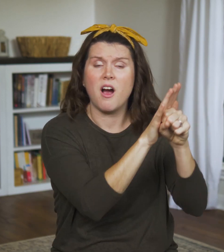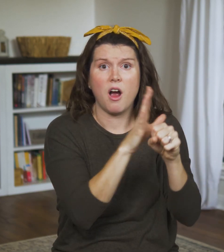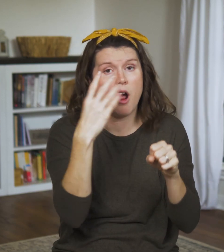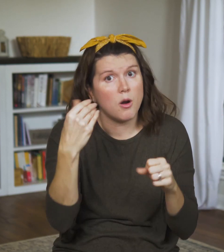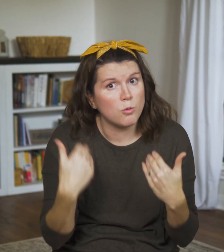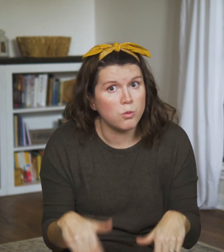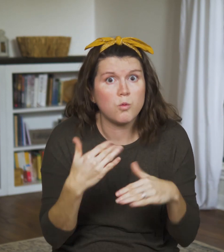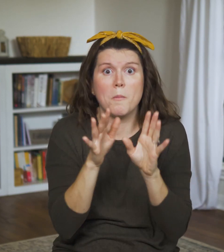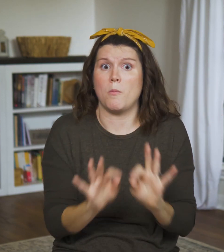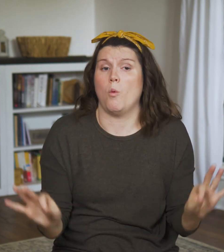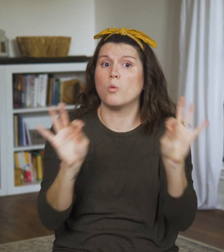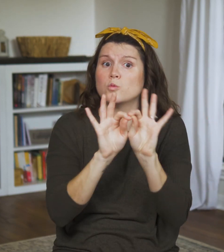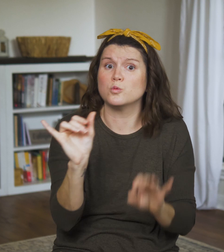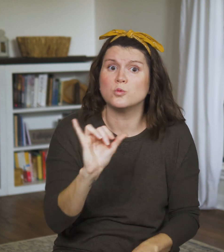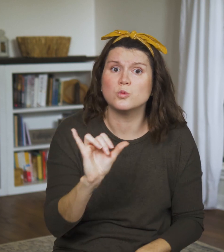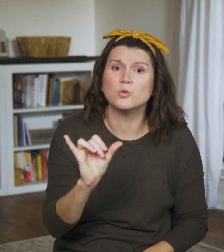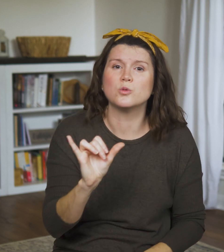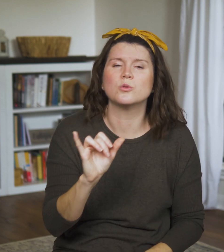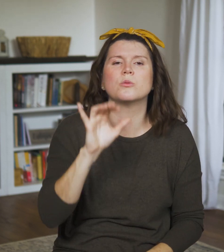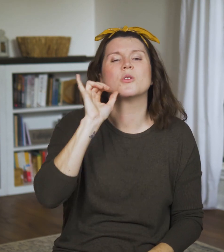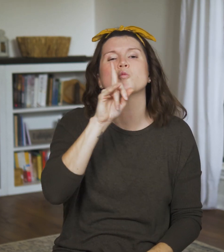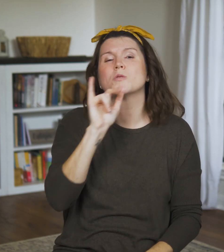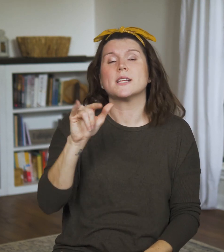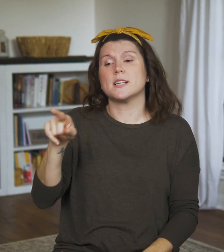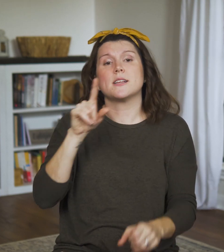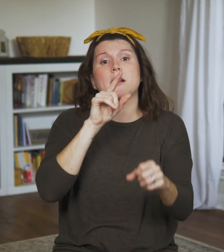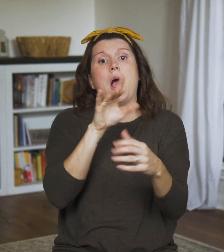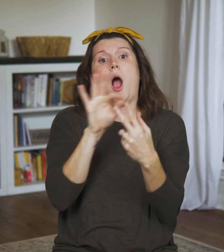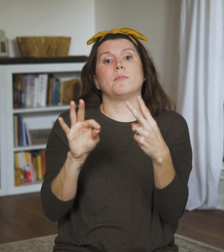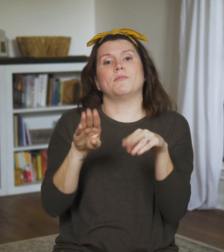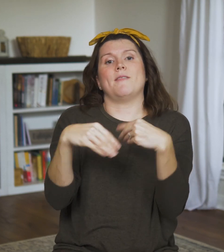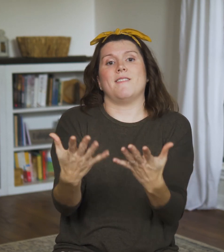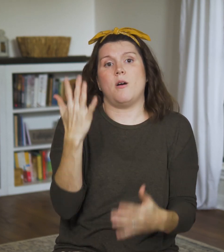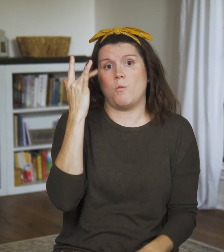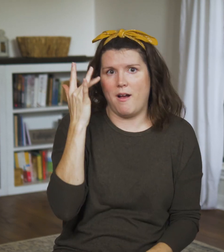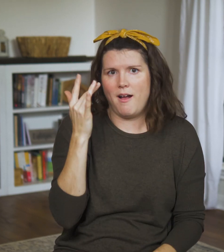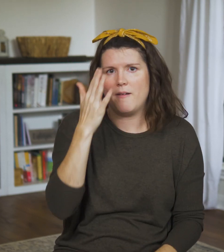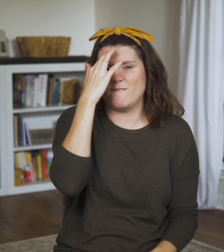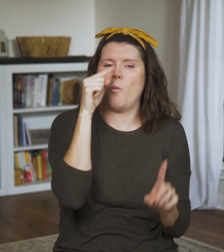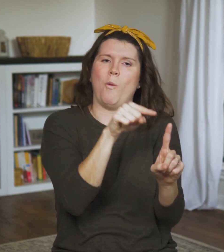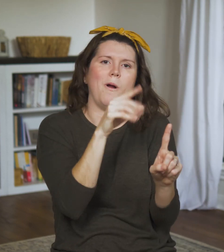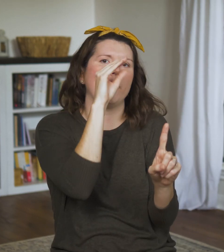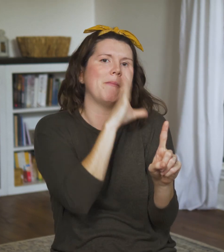I’ll start going to church again.” When a man made a vow like this to God,